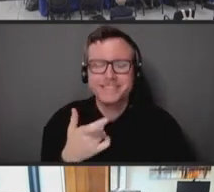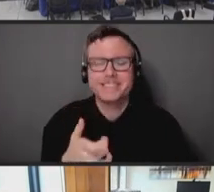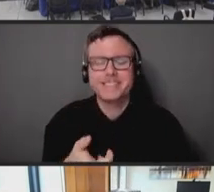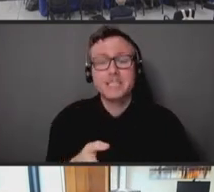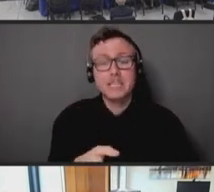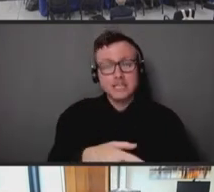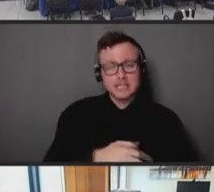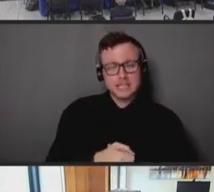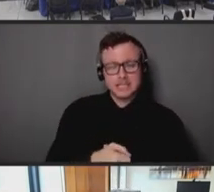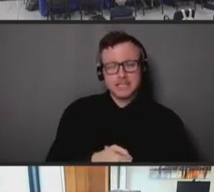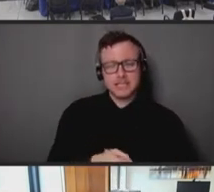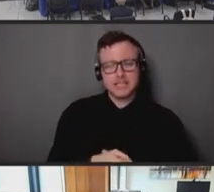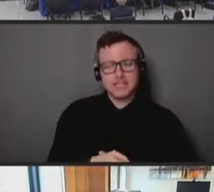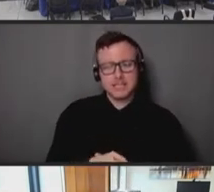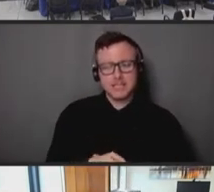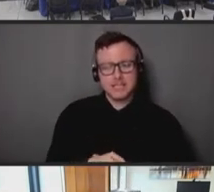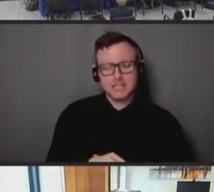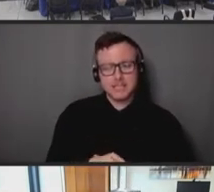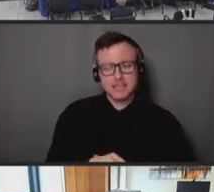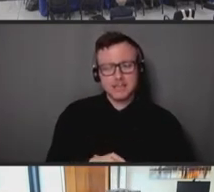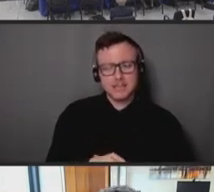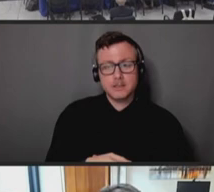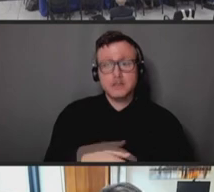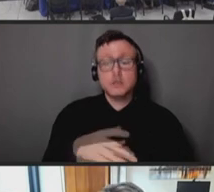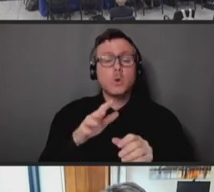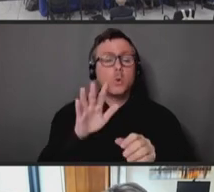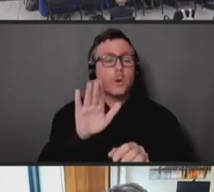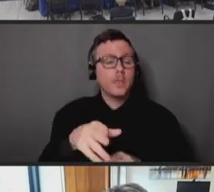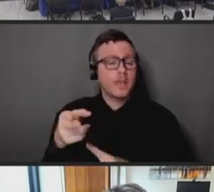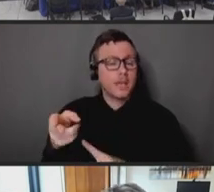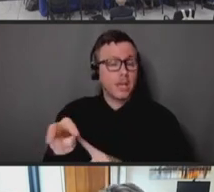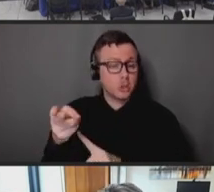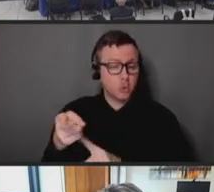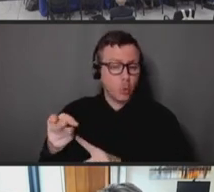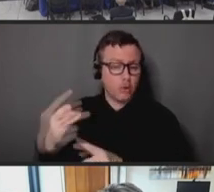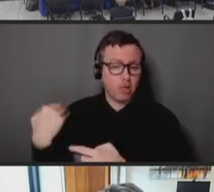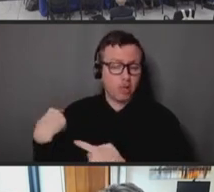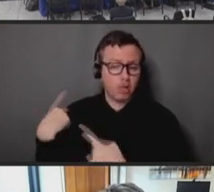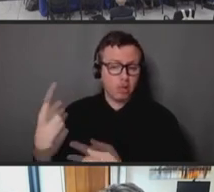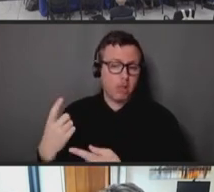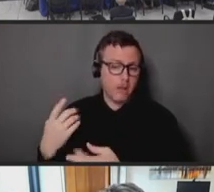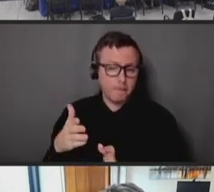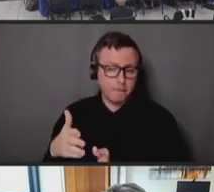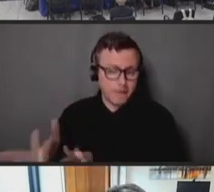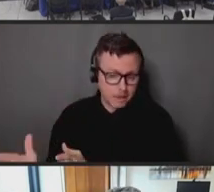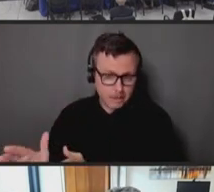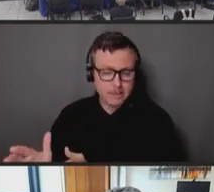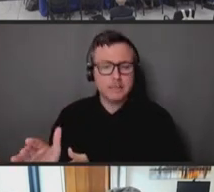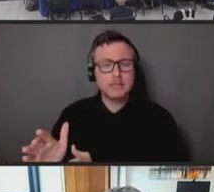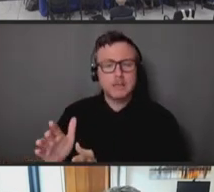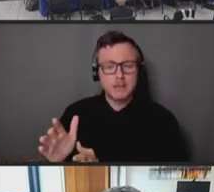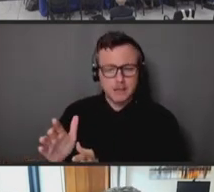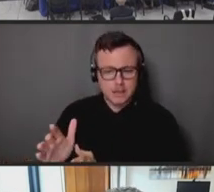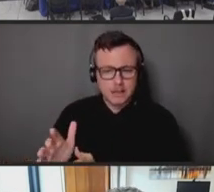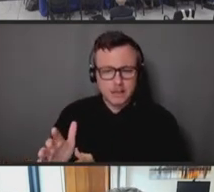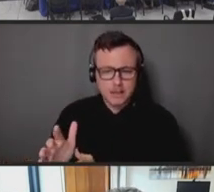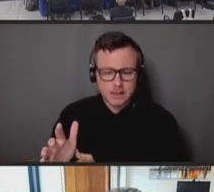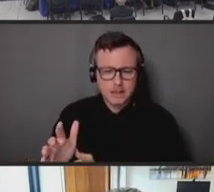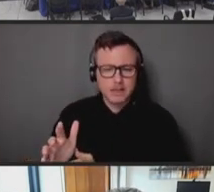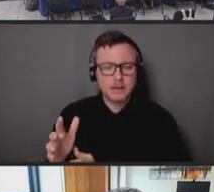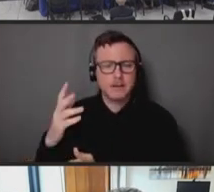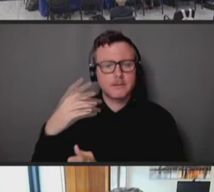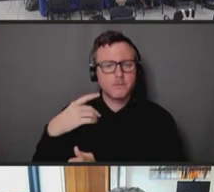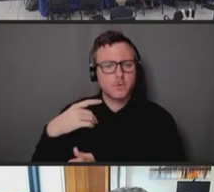will say that, in terms of historic plans in means for carrying out distribution